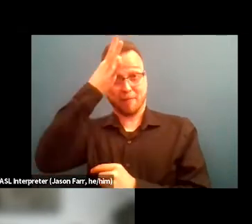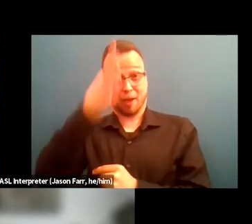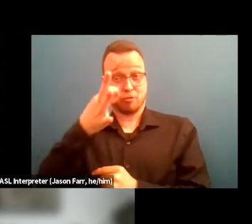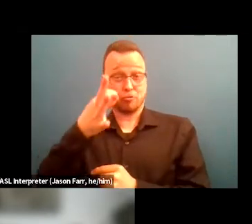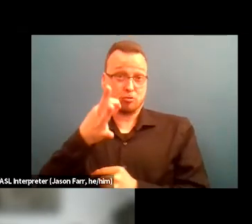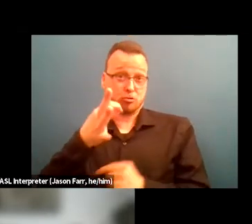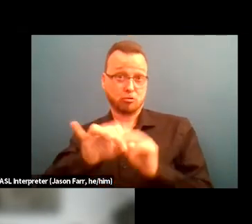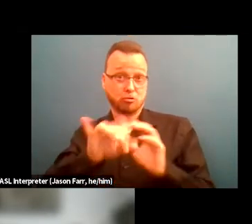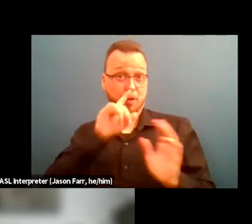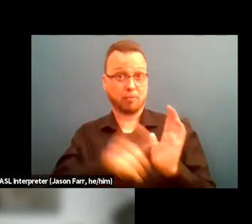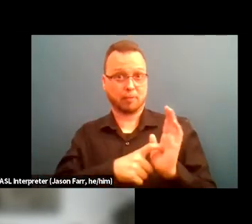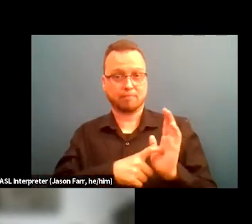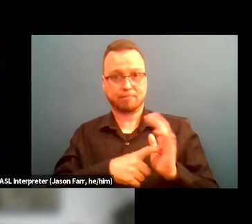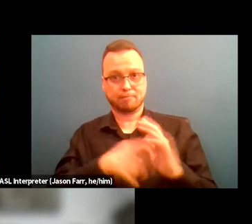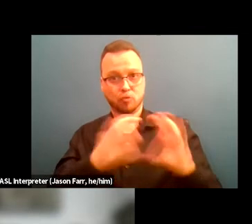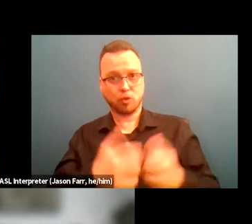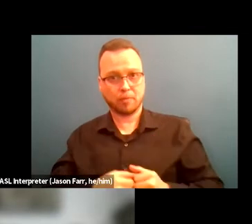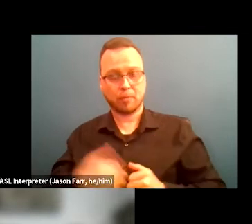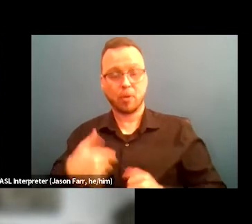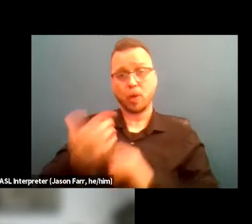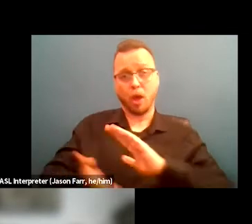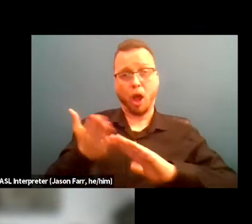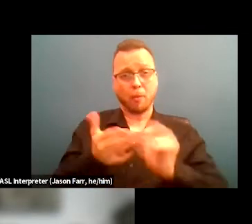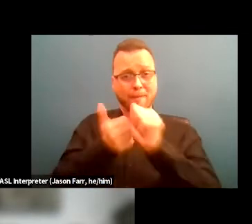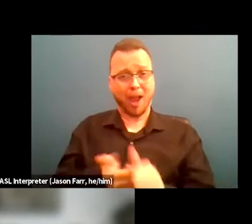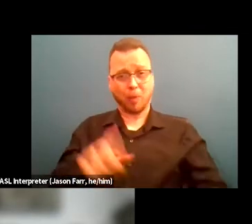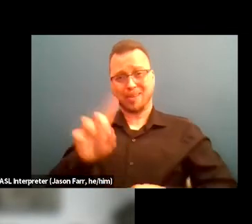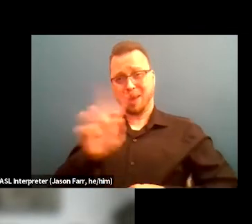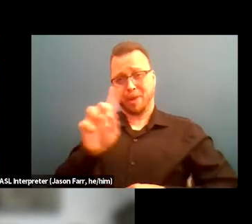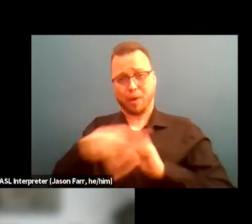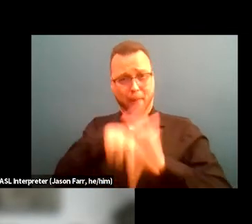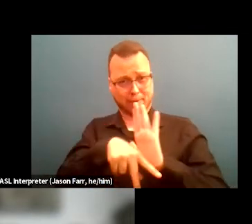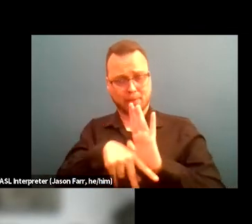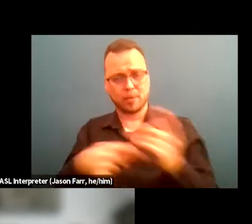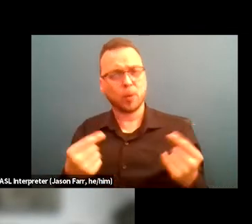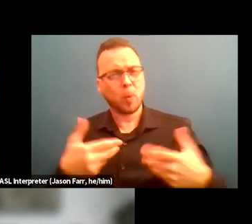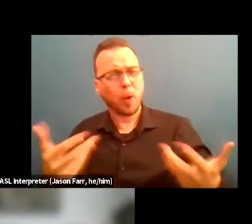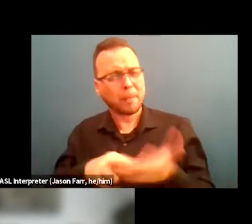We operate on a democratic principles where the members vote and provide direction